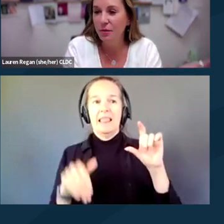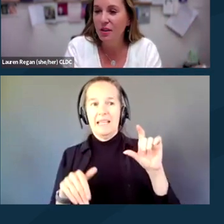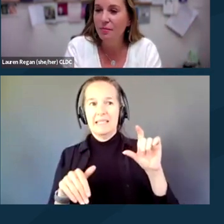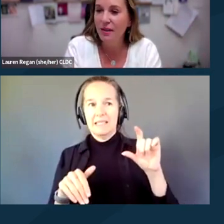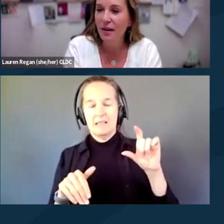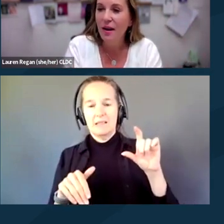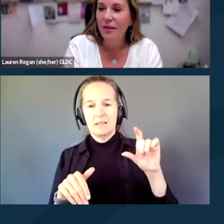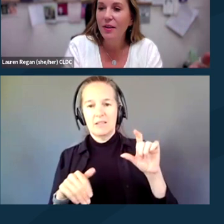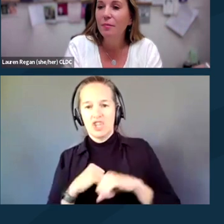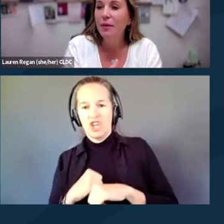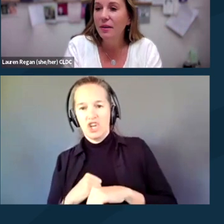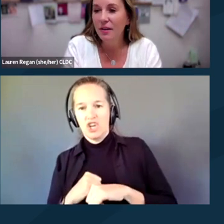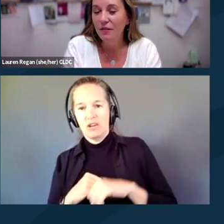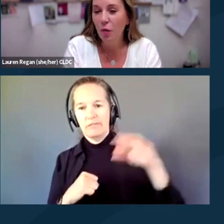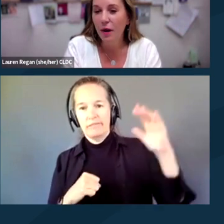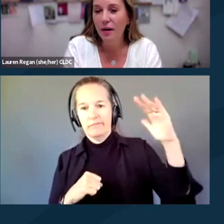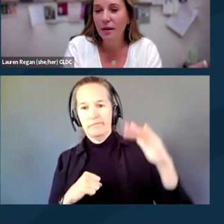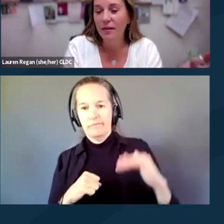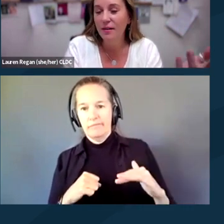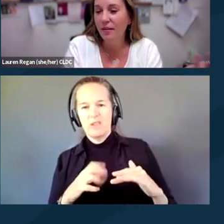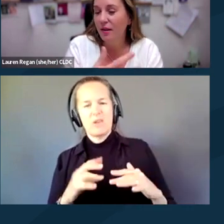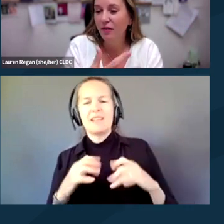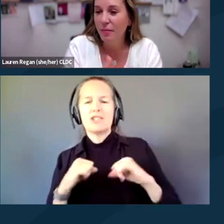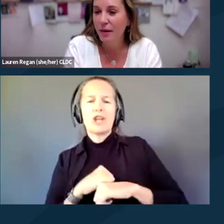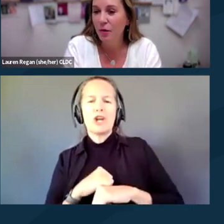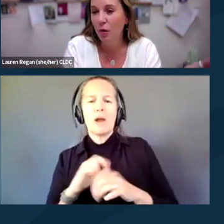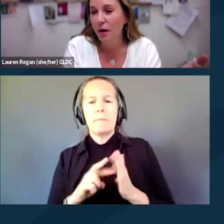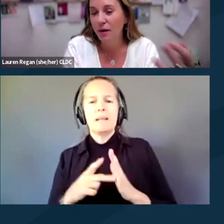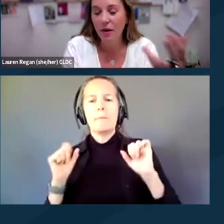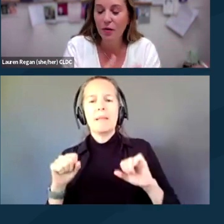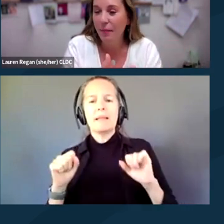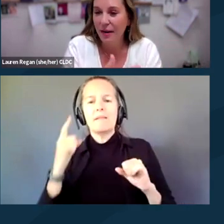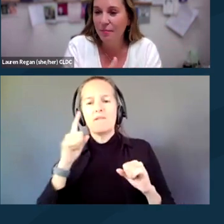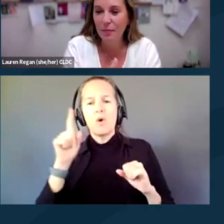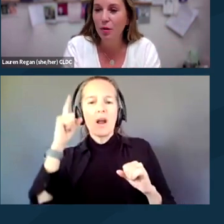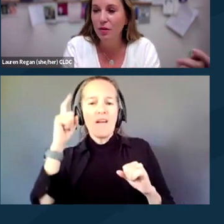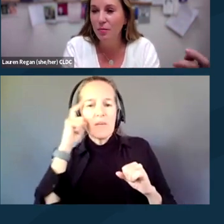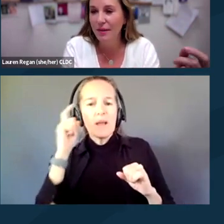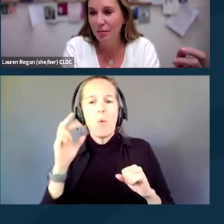we just mean the ability for the government or other bad people to be able